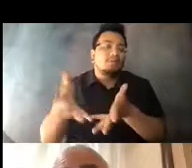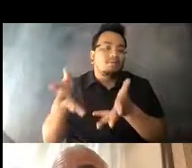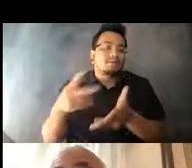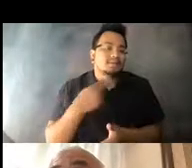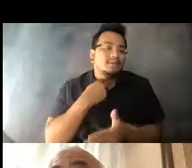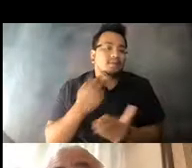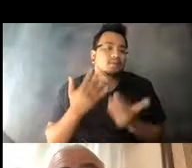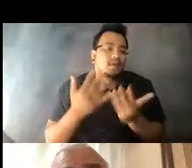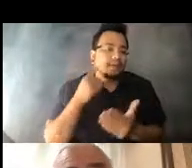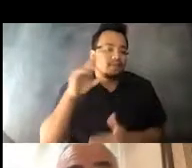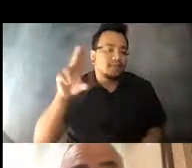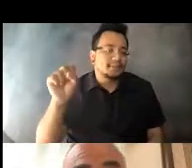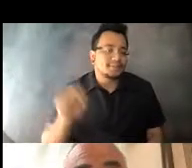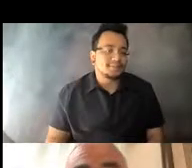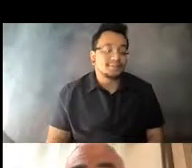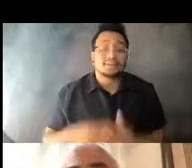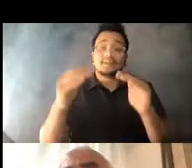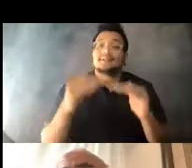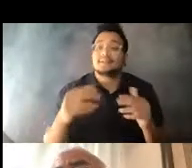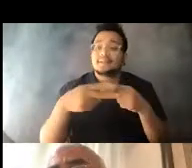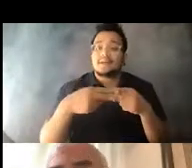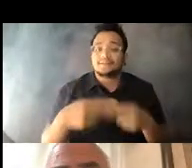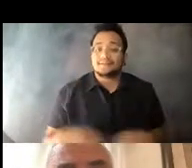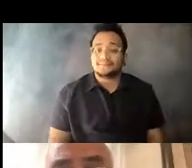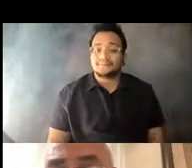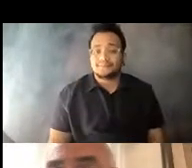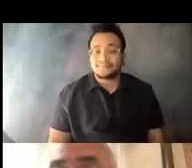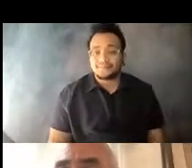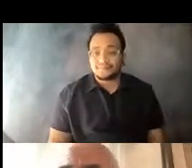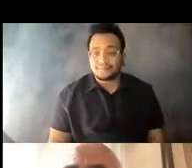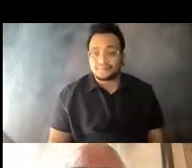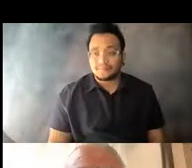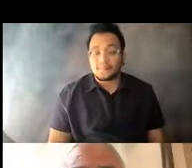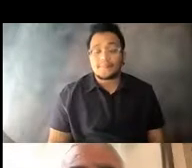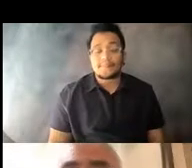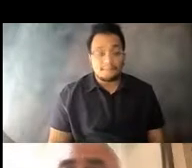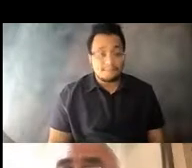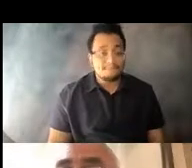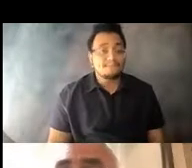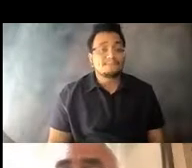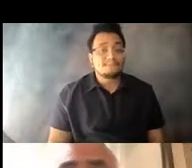stop. 14:38:14 Next slide, please. 14:38:22 One of the things that we also did and you've seen it mentioned by some of the